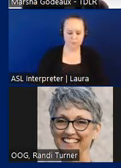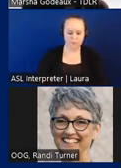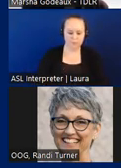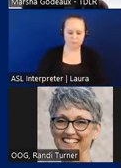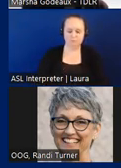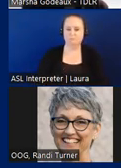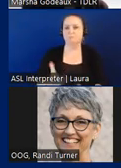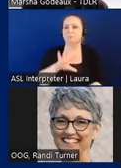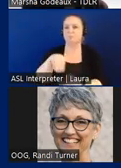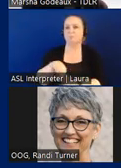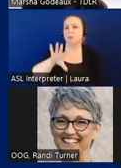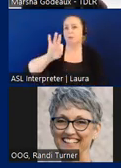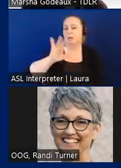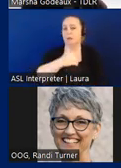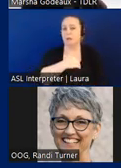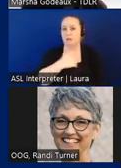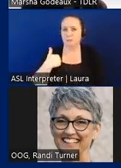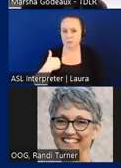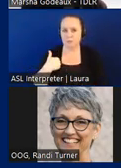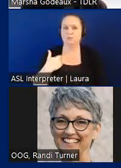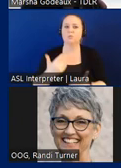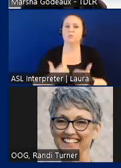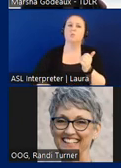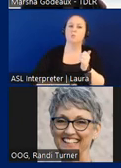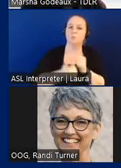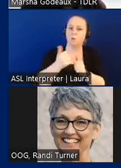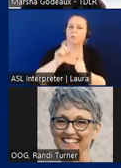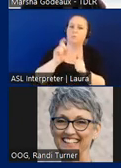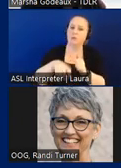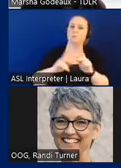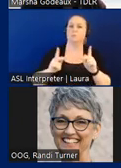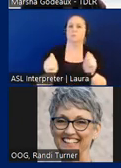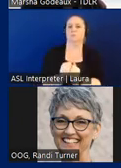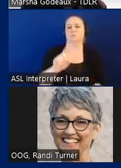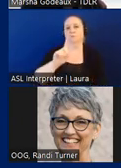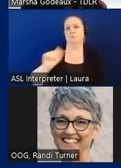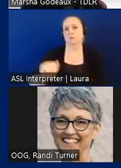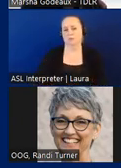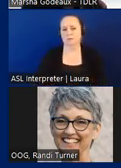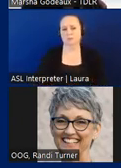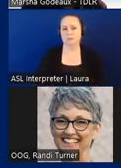total members with the majority required to be persons with disabilities they serve three-year